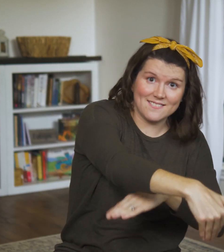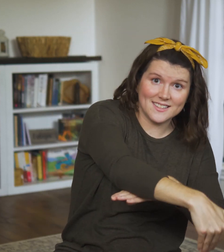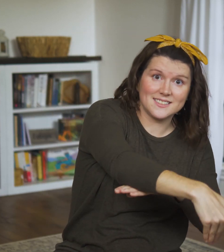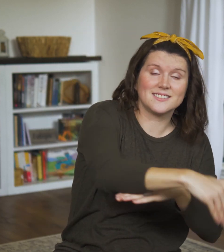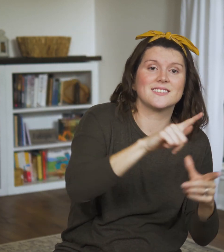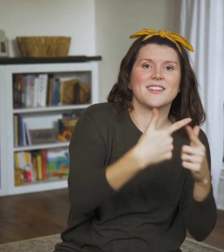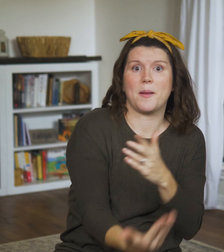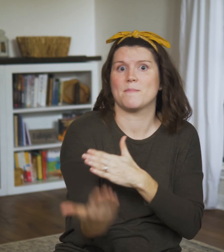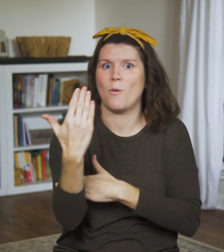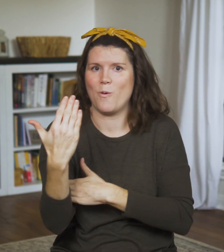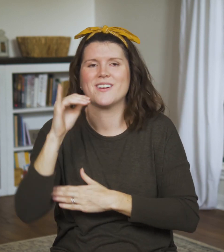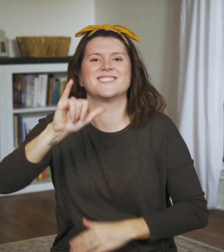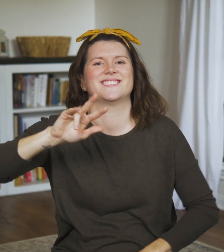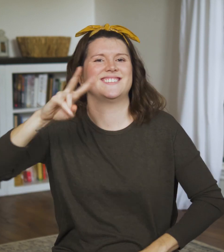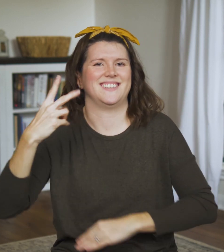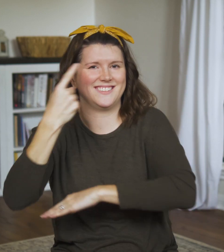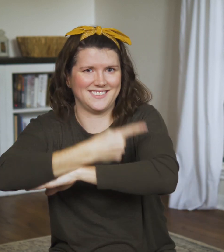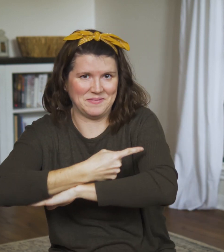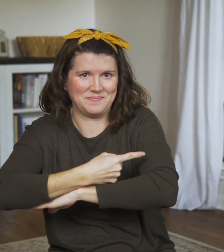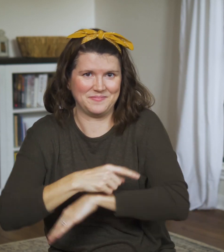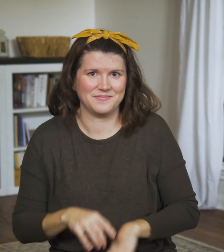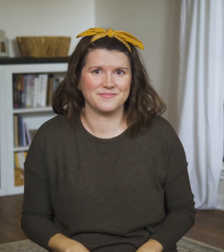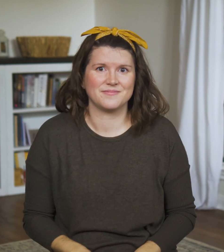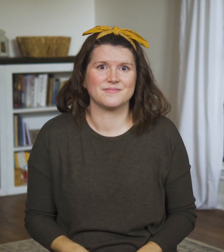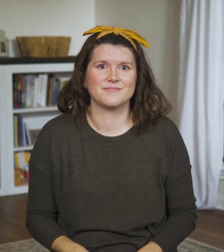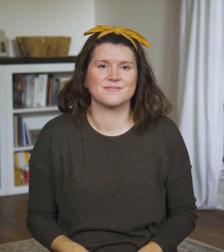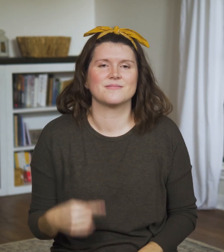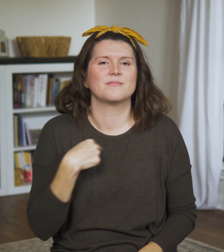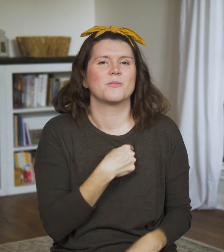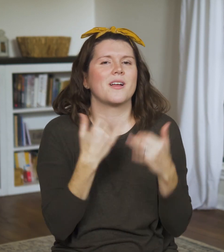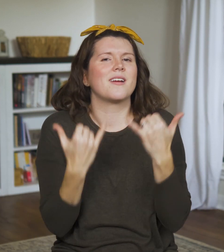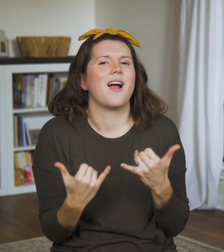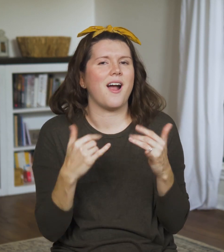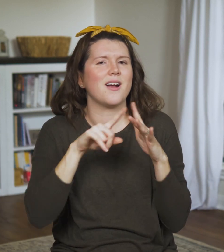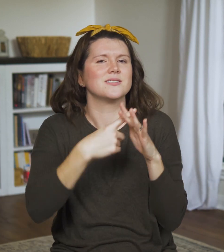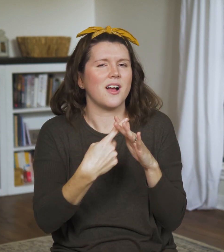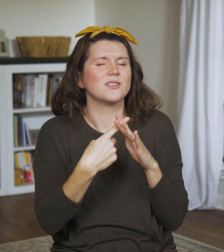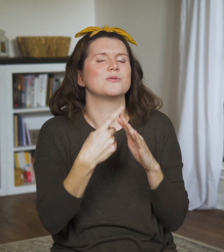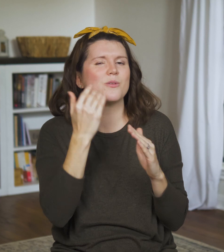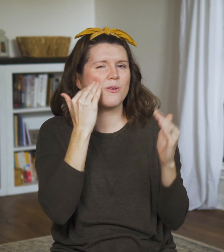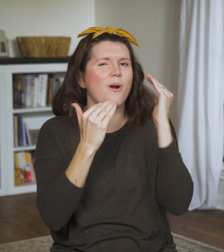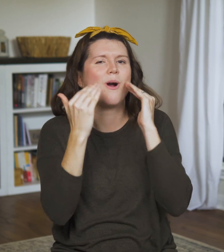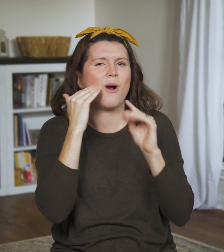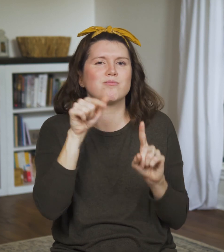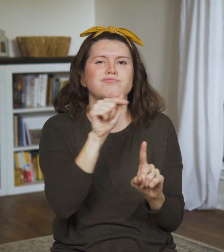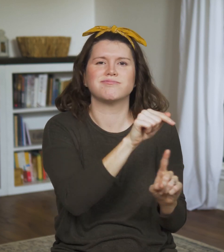In ancient Jewish culture the day starts at sunset.